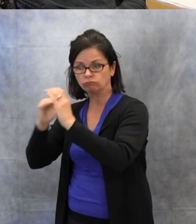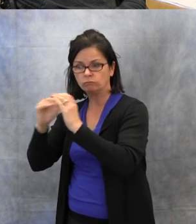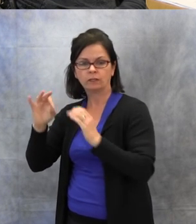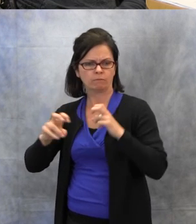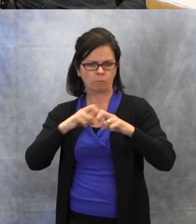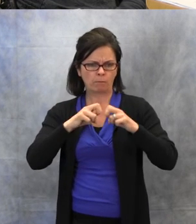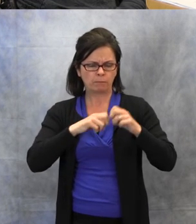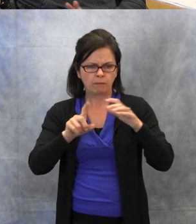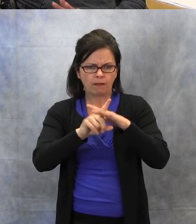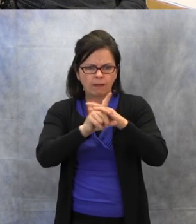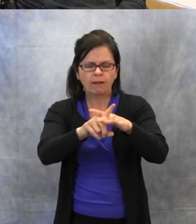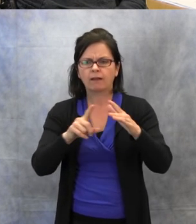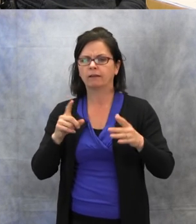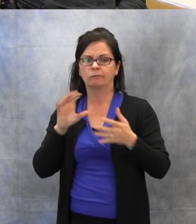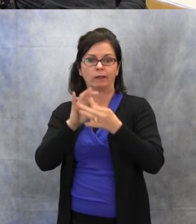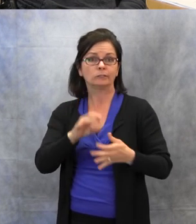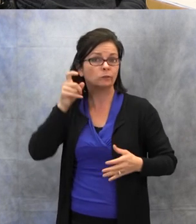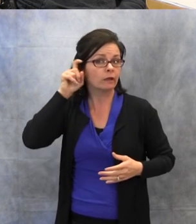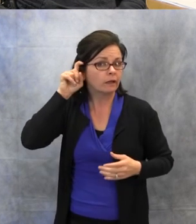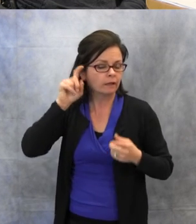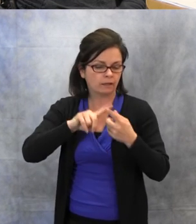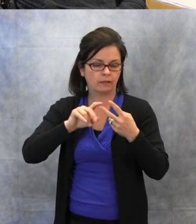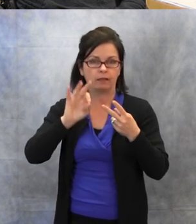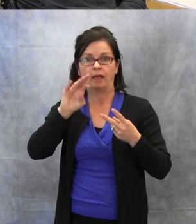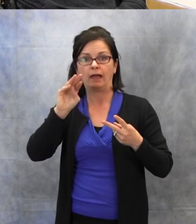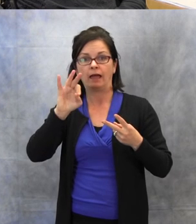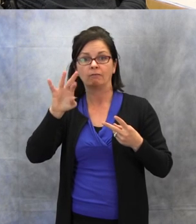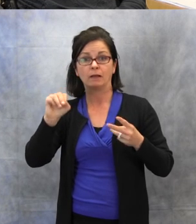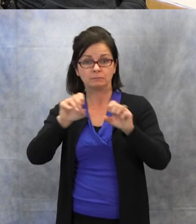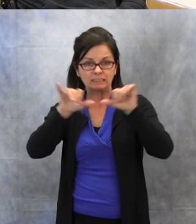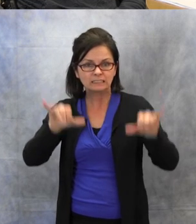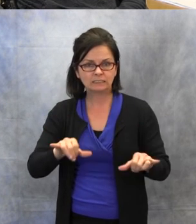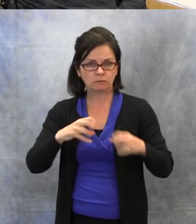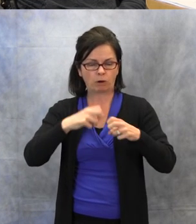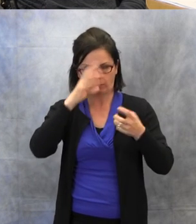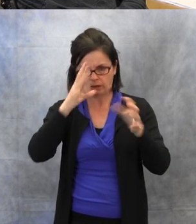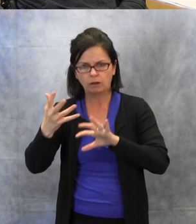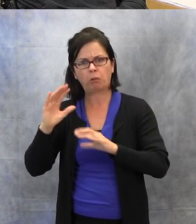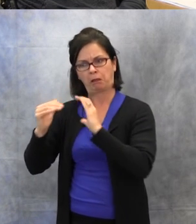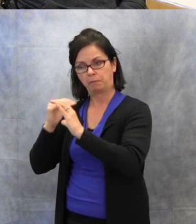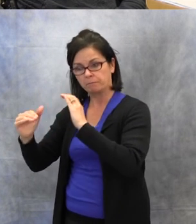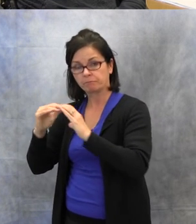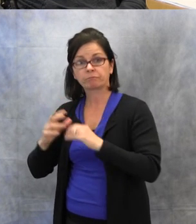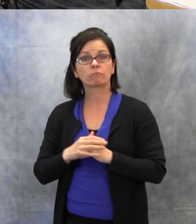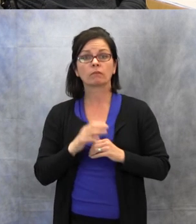with their hearing aids or FM systems, things like that. Then occasionally, you'll want to have